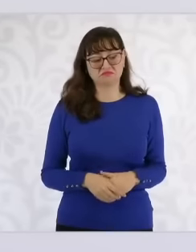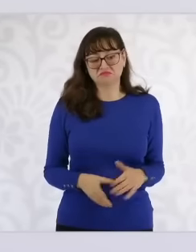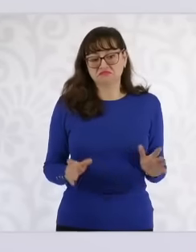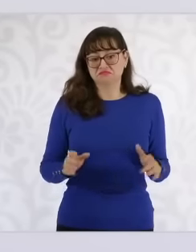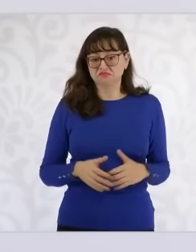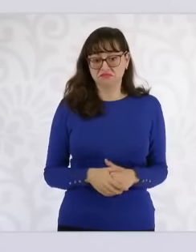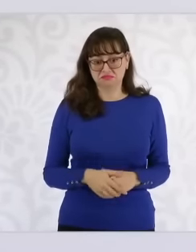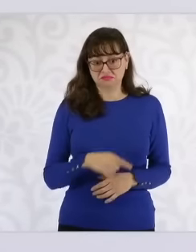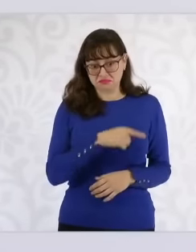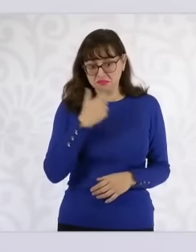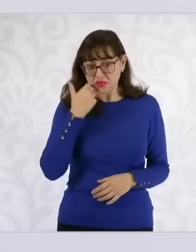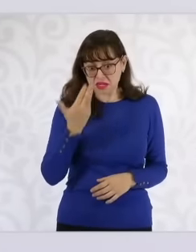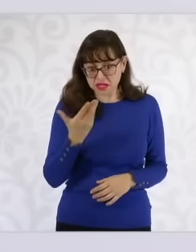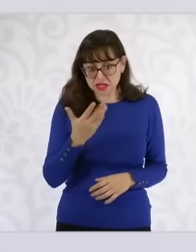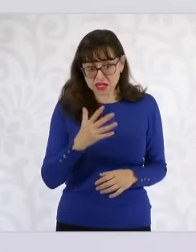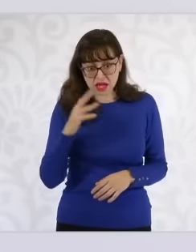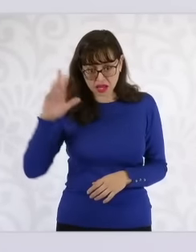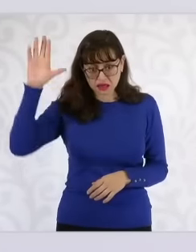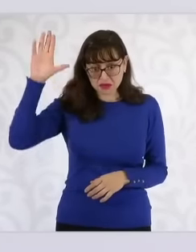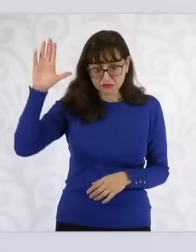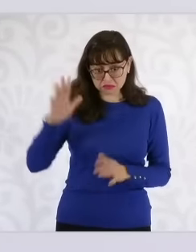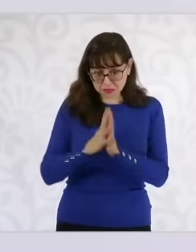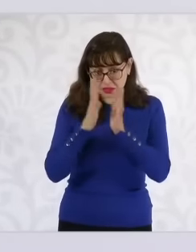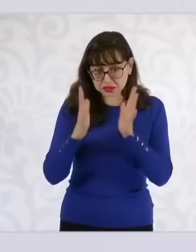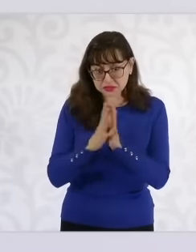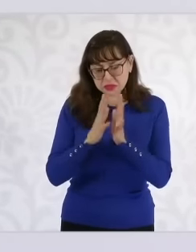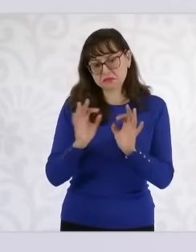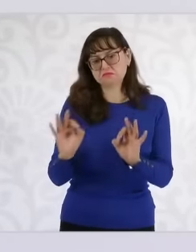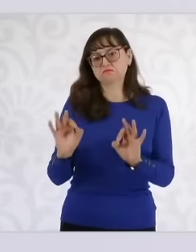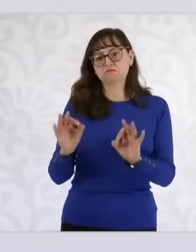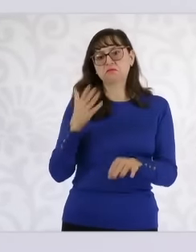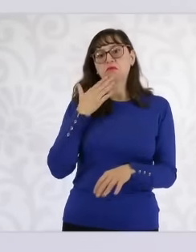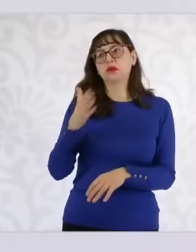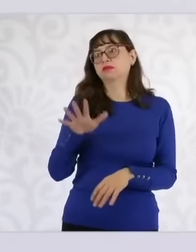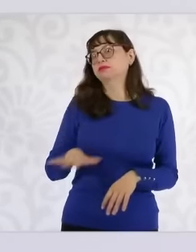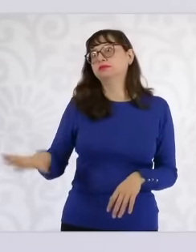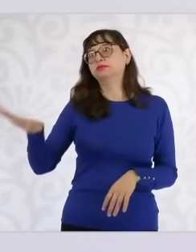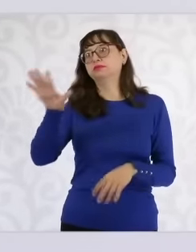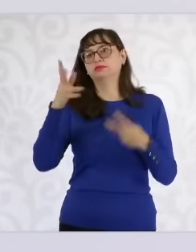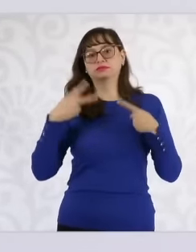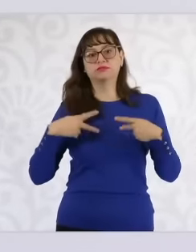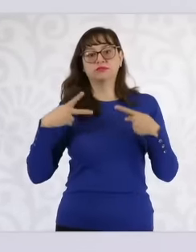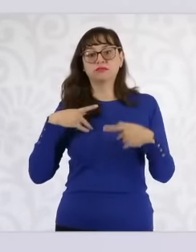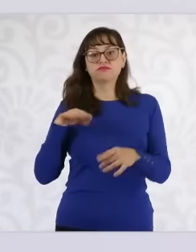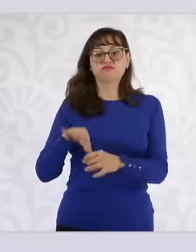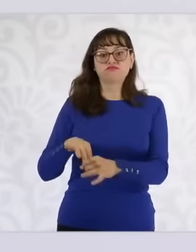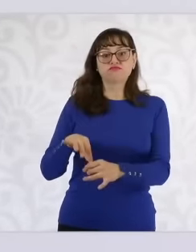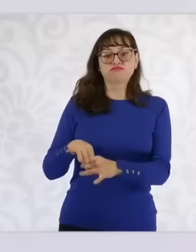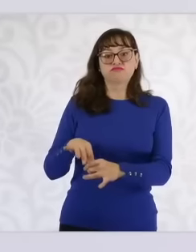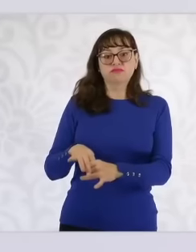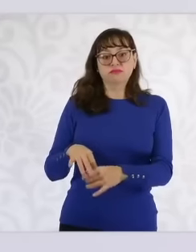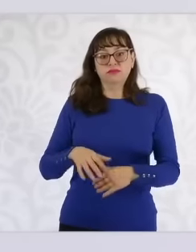good that they have already raised their hands, now the people have decided that they are also going to elect female magistrates,